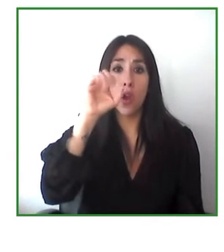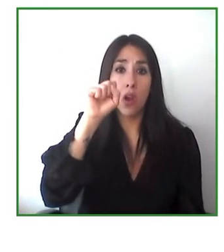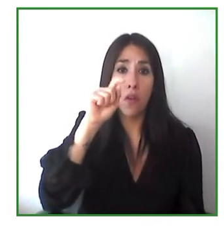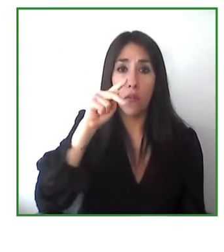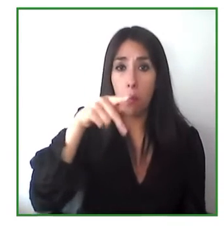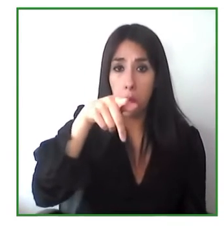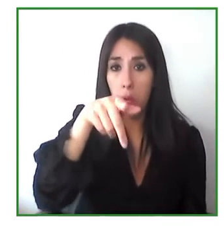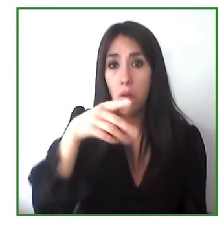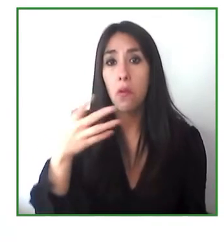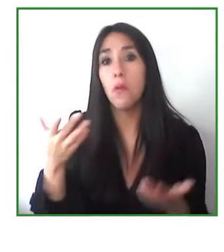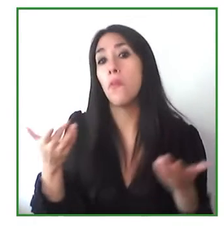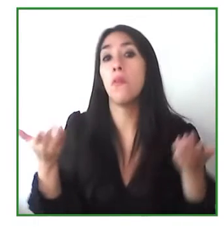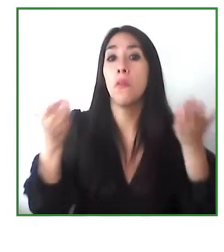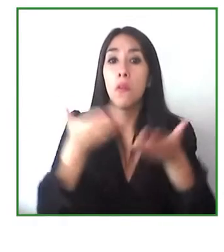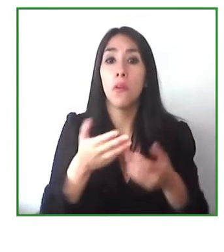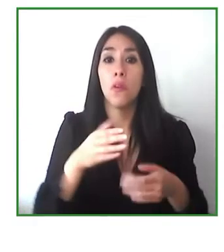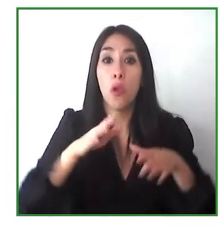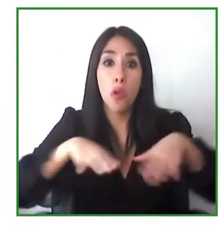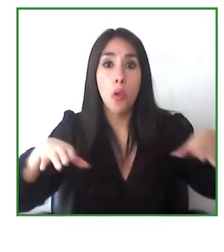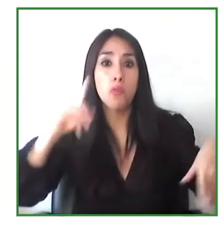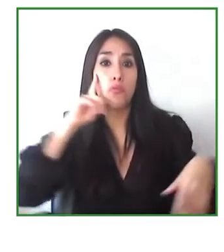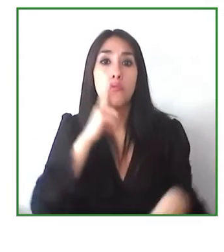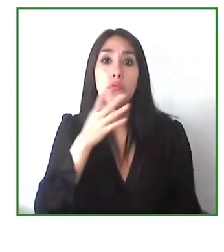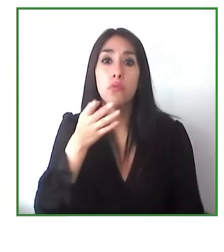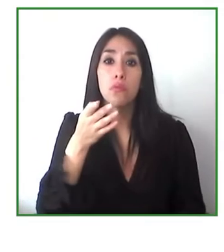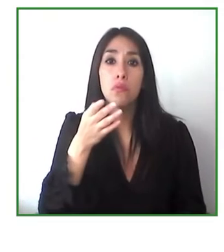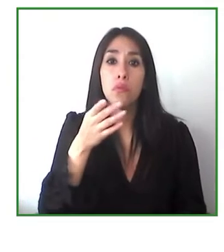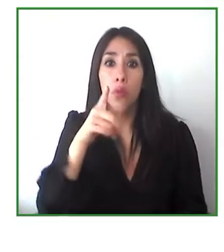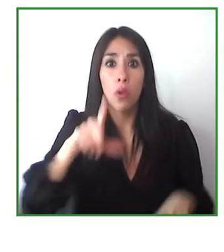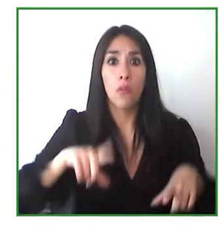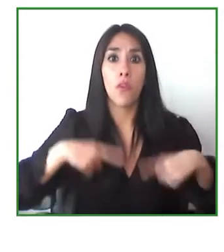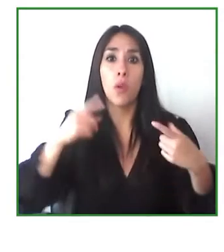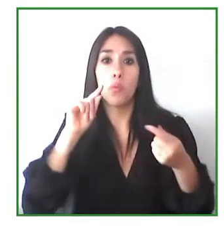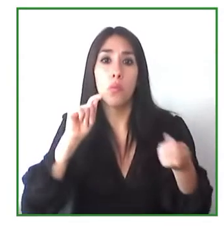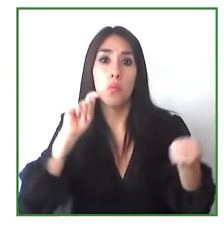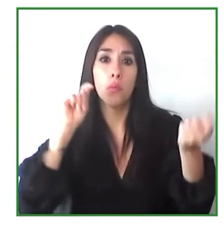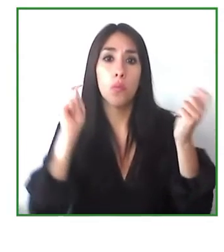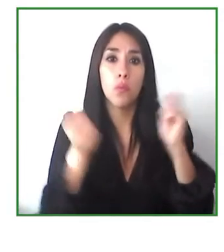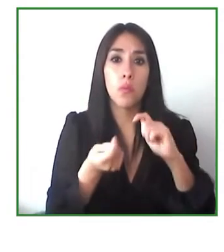deaf children and in through education and change their lives